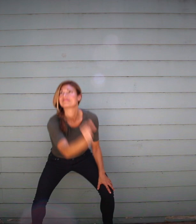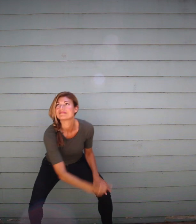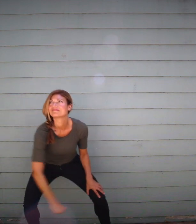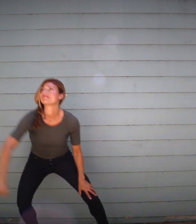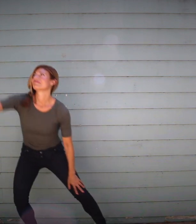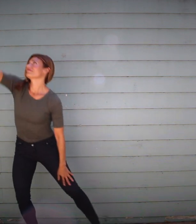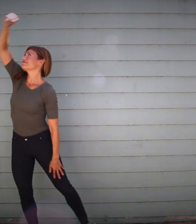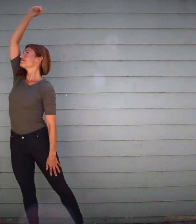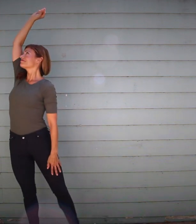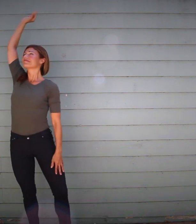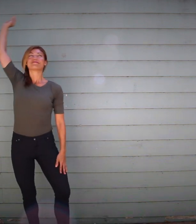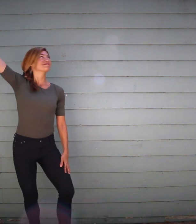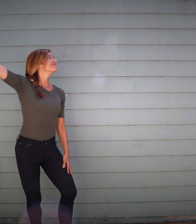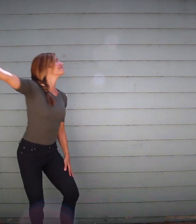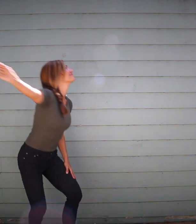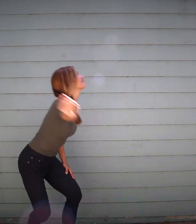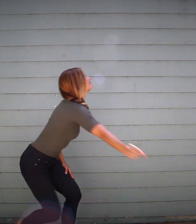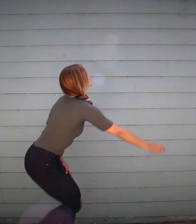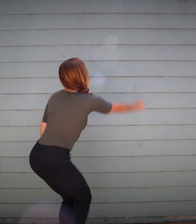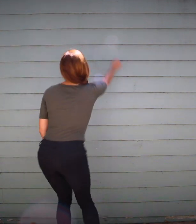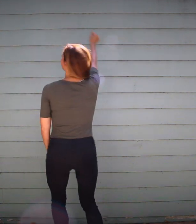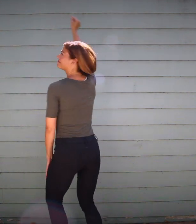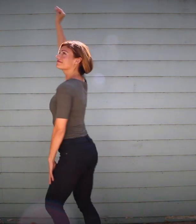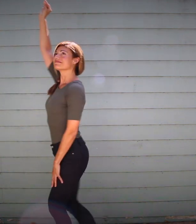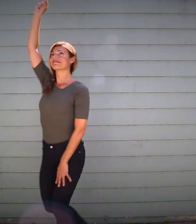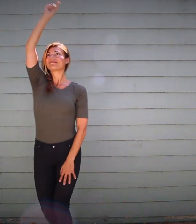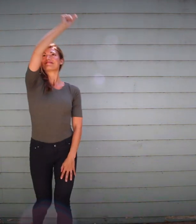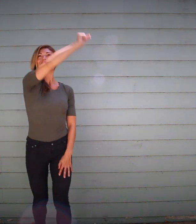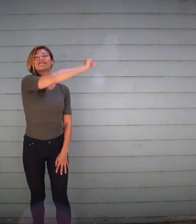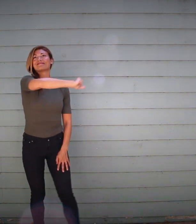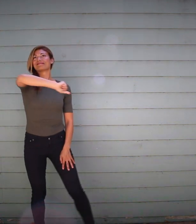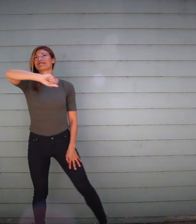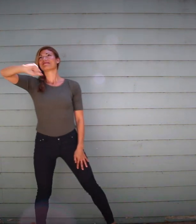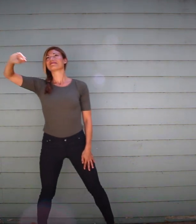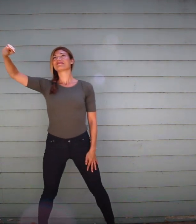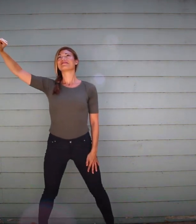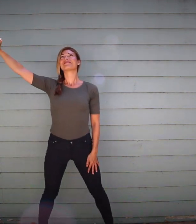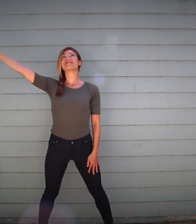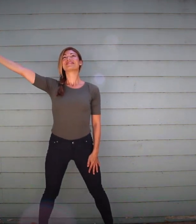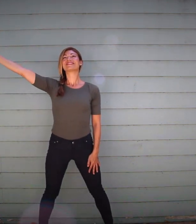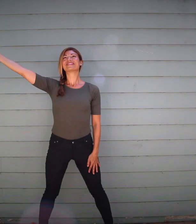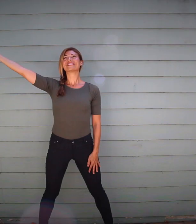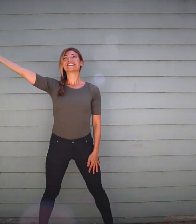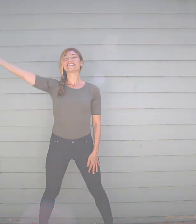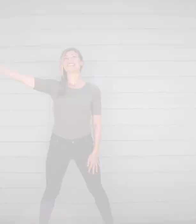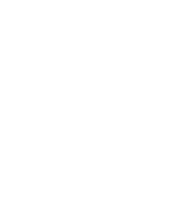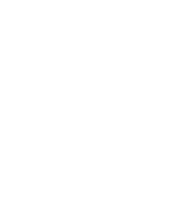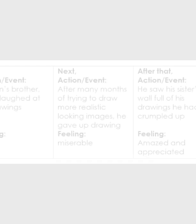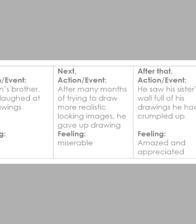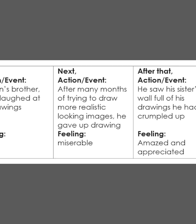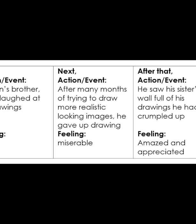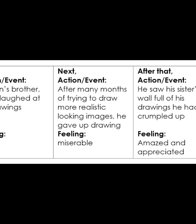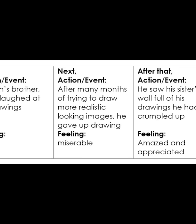like you have a canvas all around your body and let's look at the next event and feeling